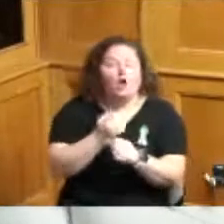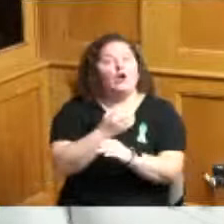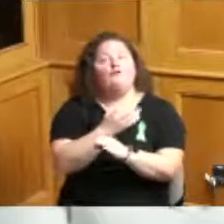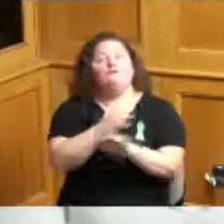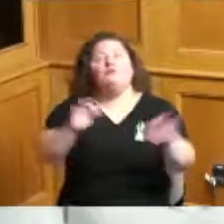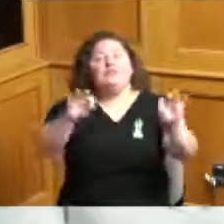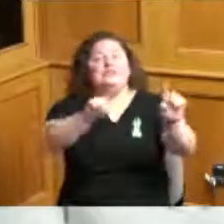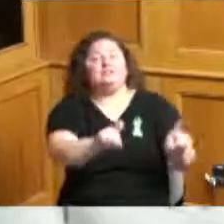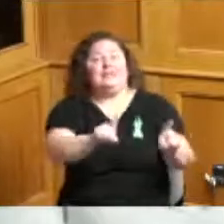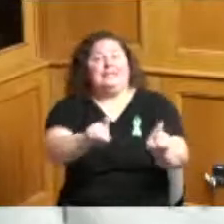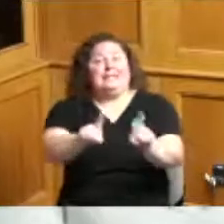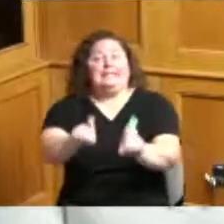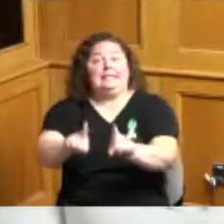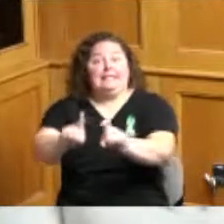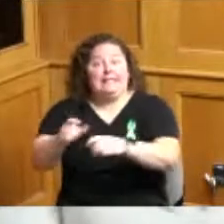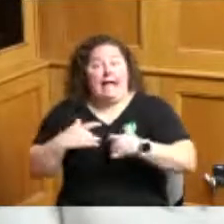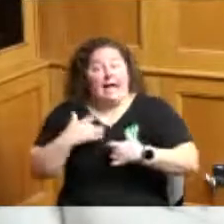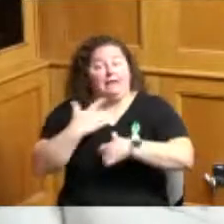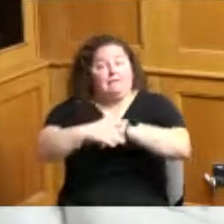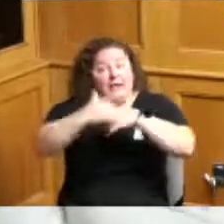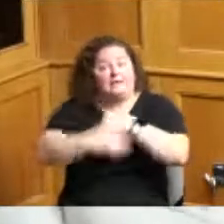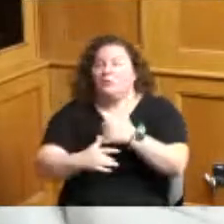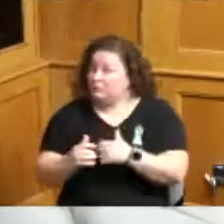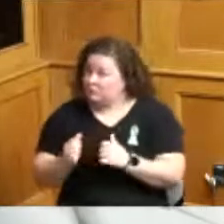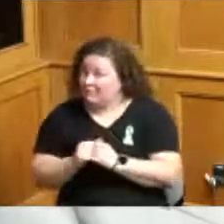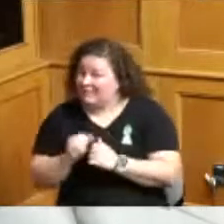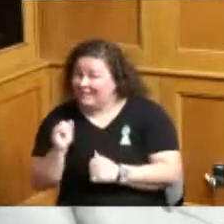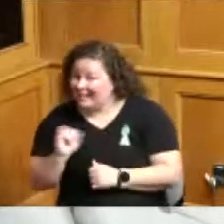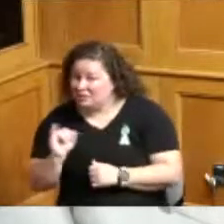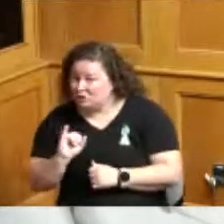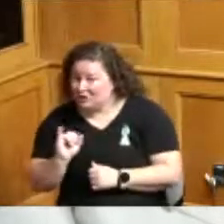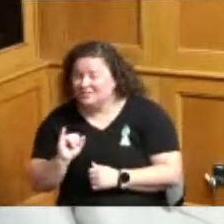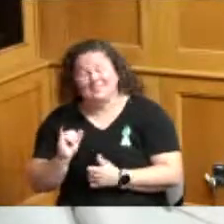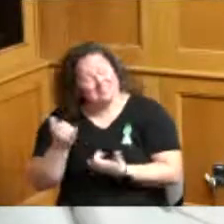even if you have insurance it costs a lot to get these screenings they say you know you go